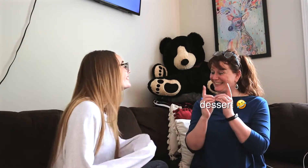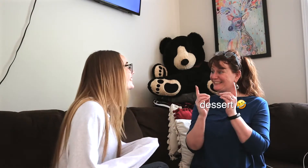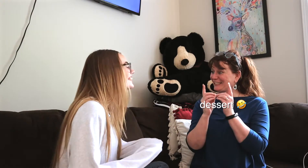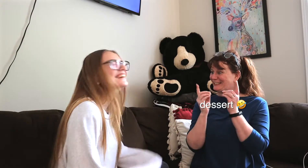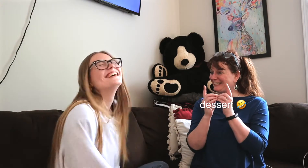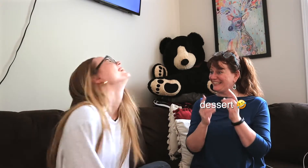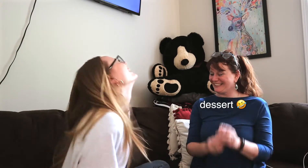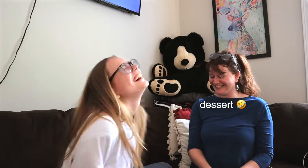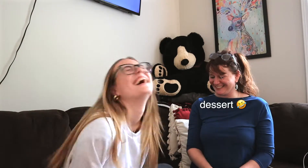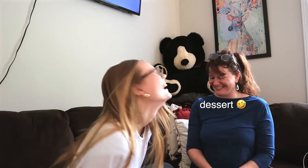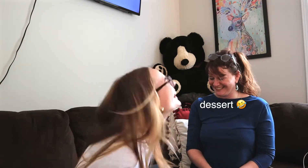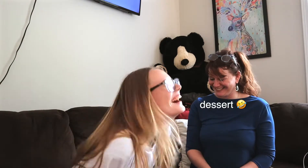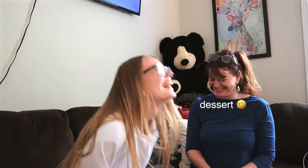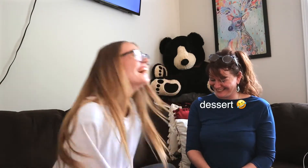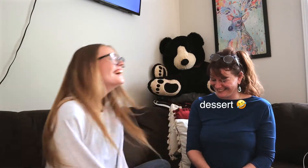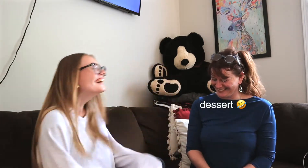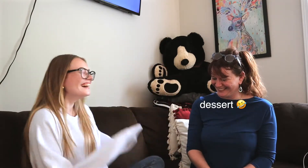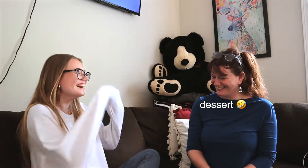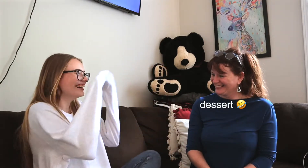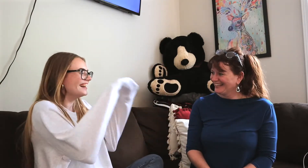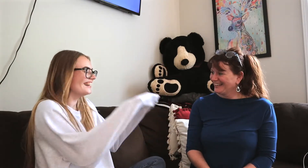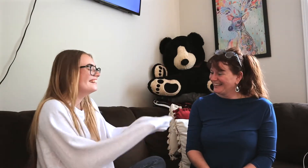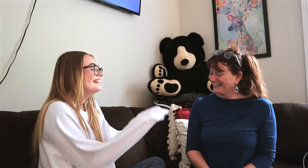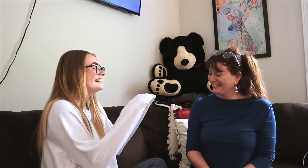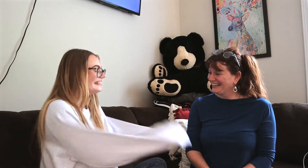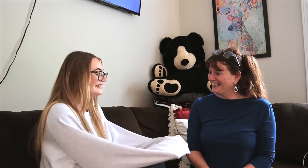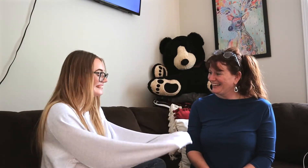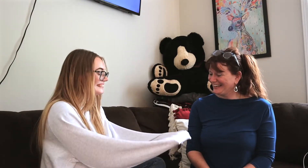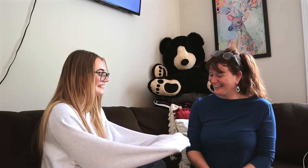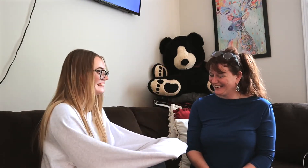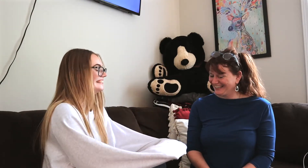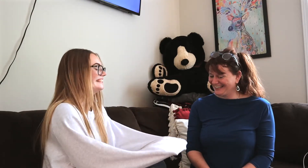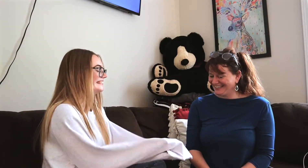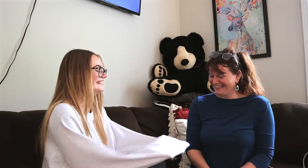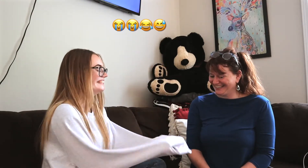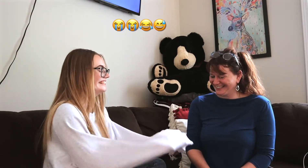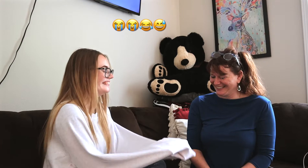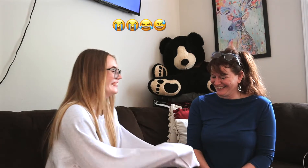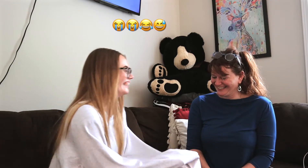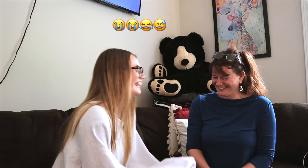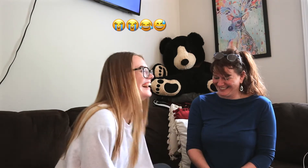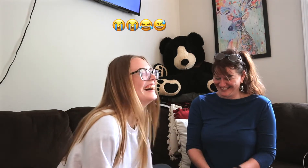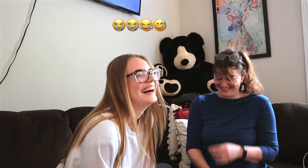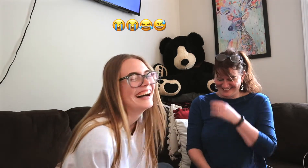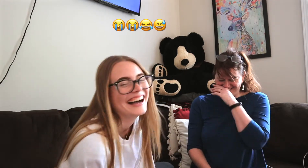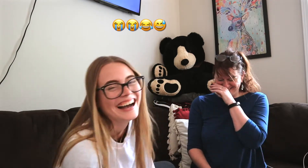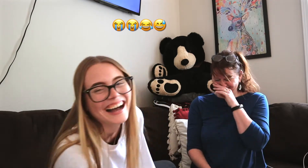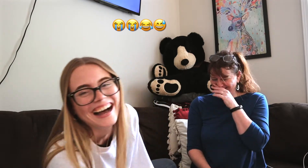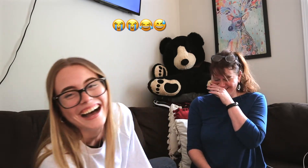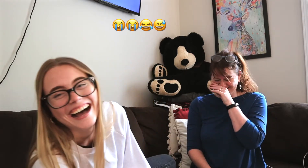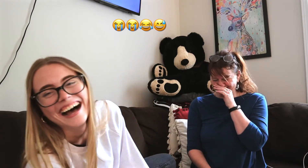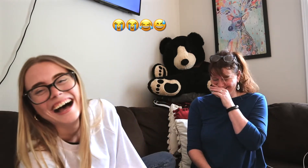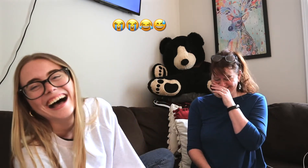*sammie cackles* *both laughing*